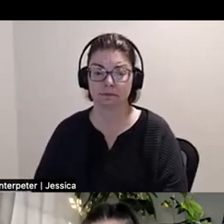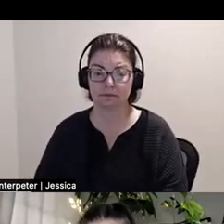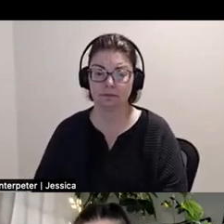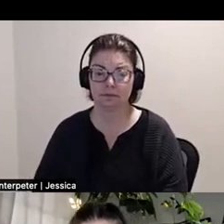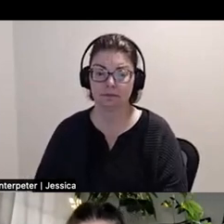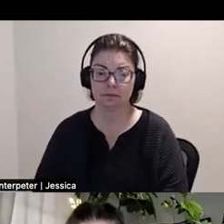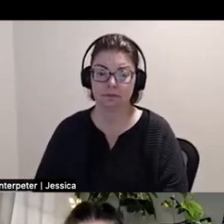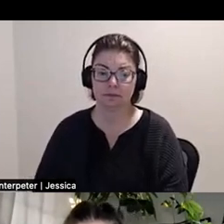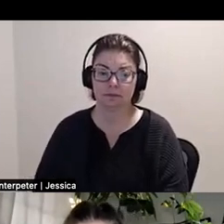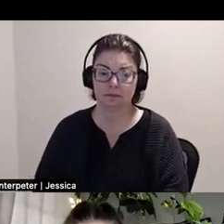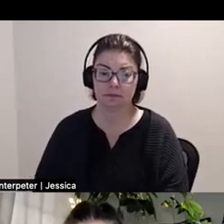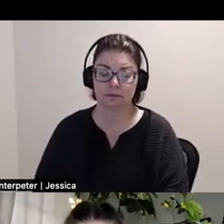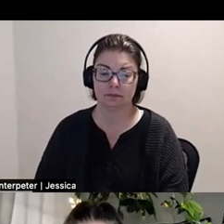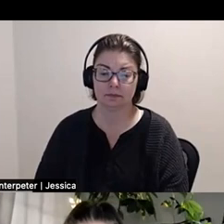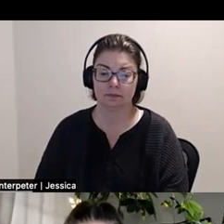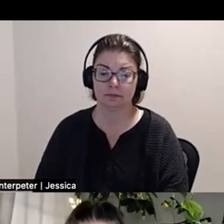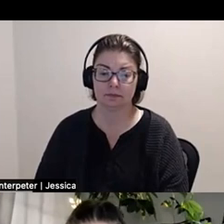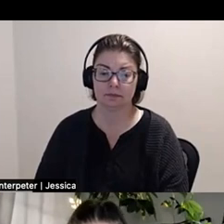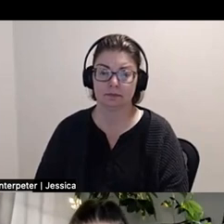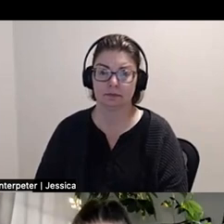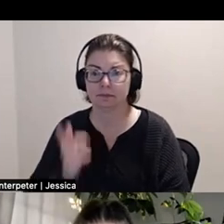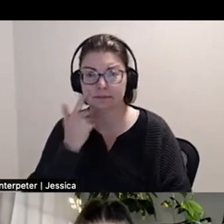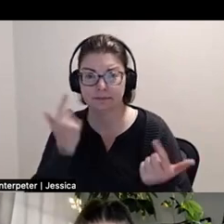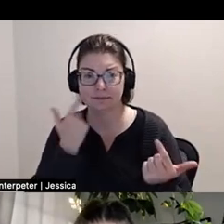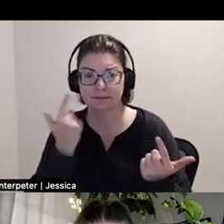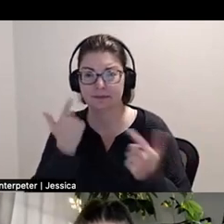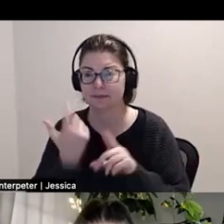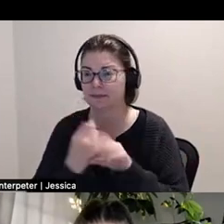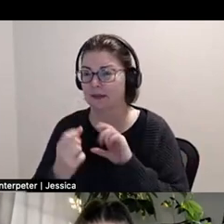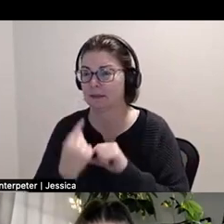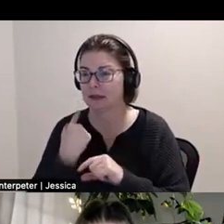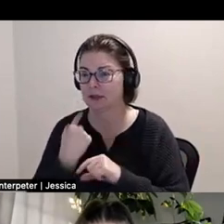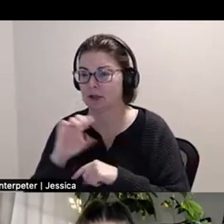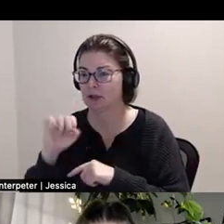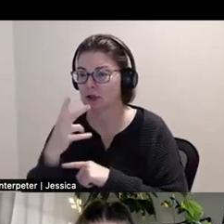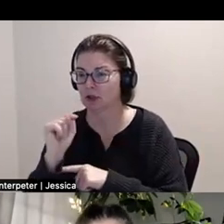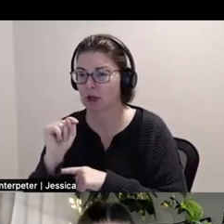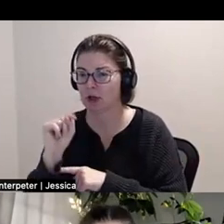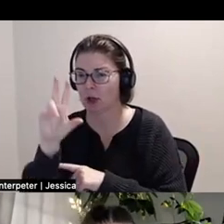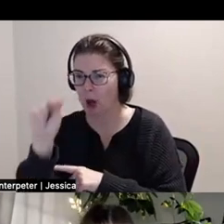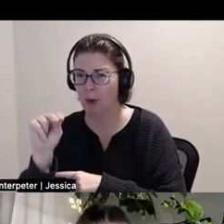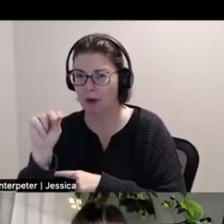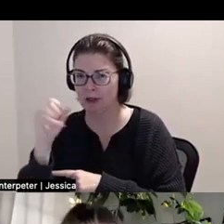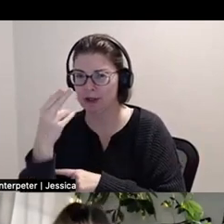I'm laughing because I just received a message from Scott. This says: "No shame. No shame!" *laughs*